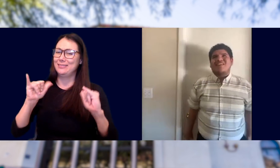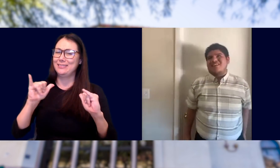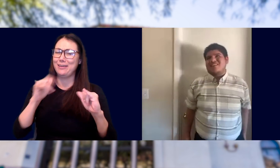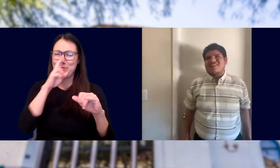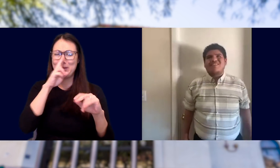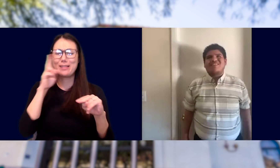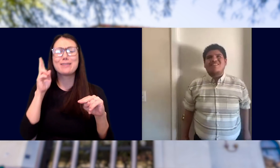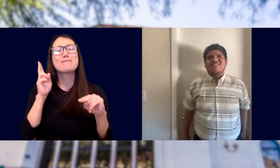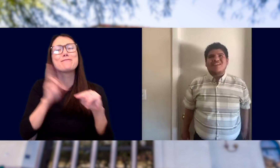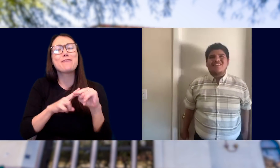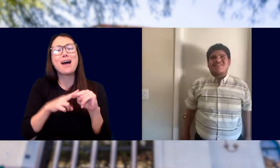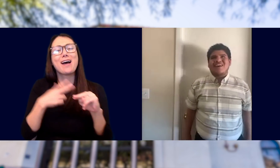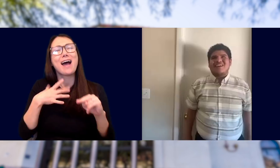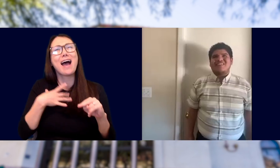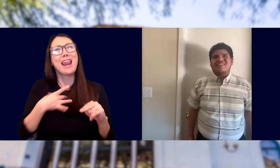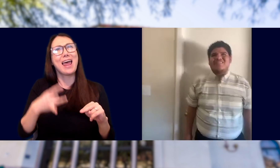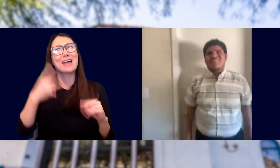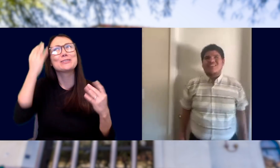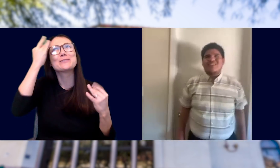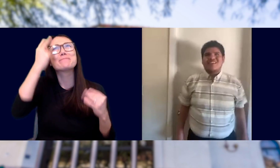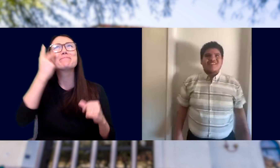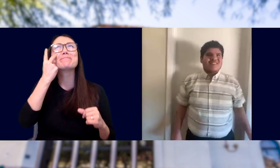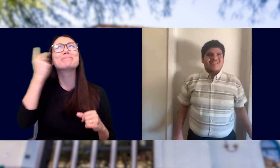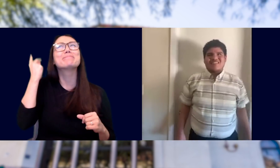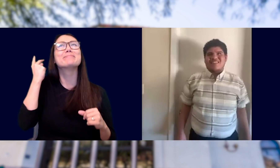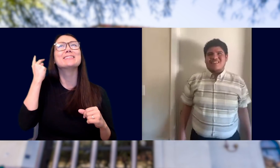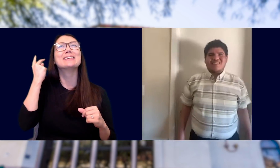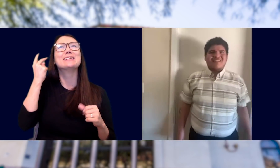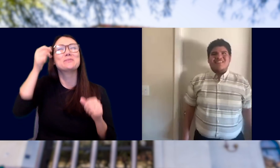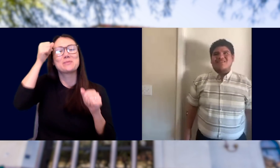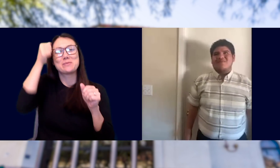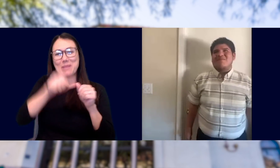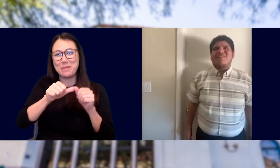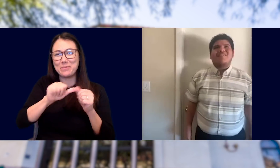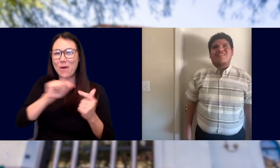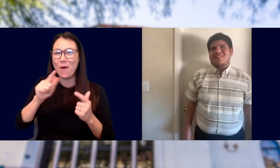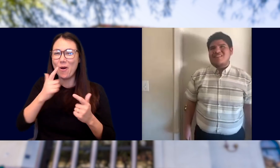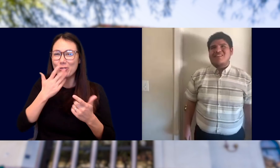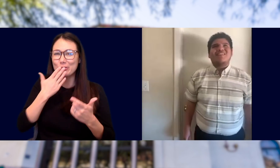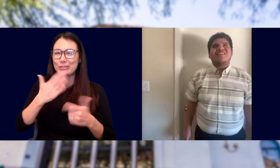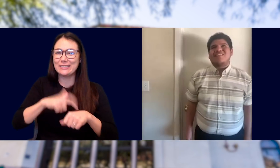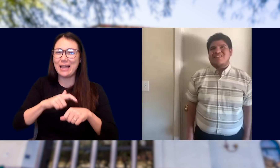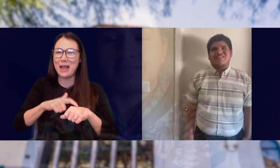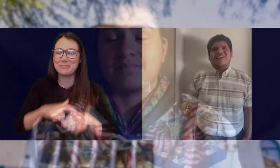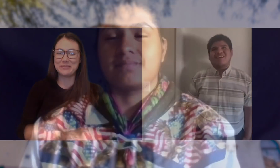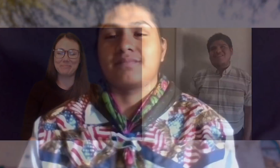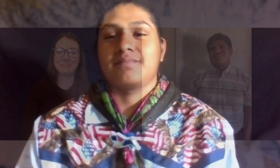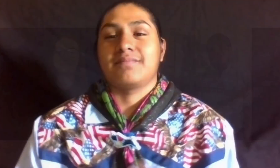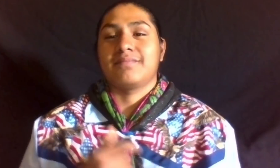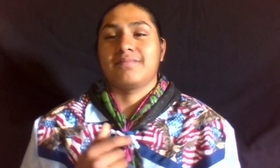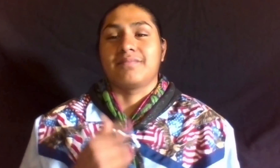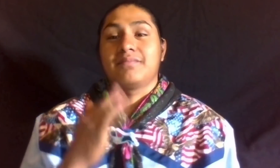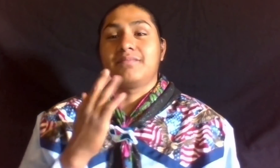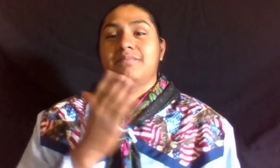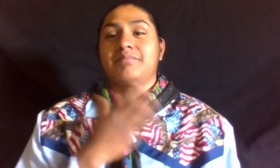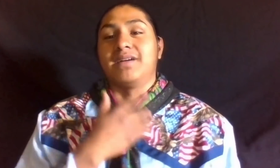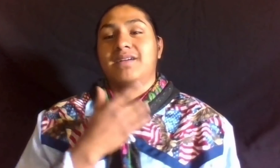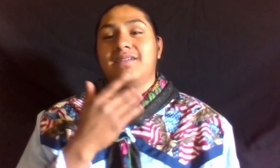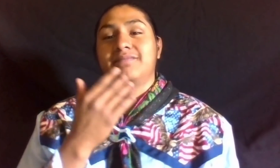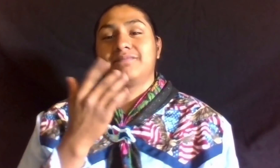THAT I ALWAYS LIKE TO GO BACK TO, AND JUST REMEMBER ALL THE GOOD TIMES WE HAD. MANUEL GONZALES IS ON SCREEN.